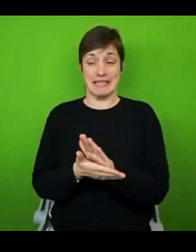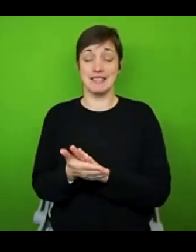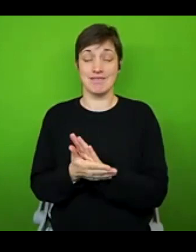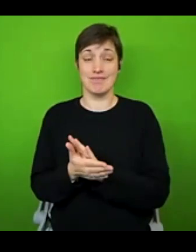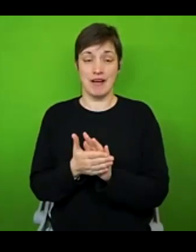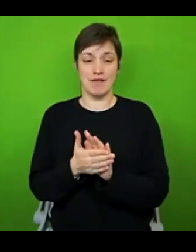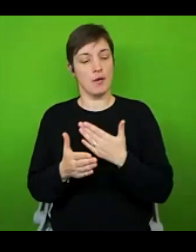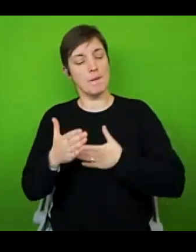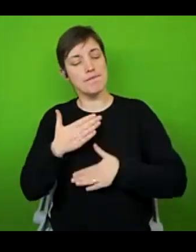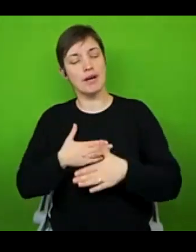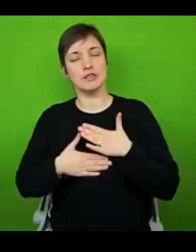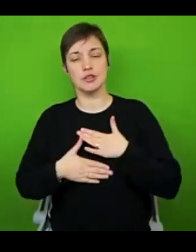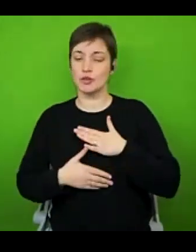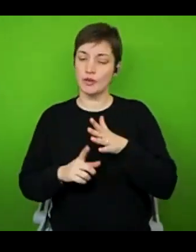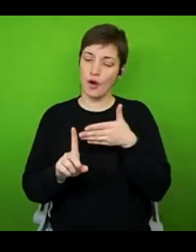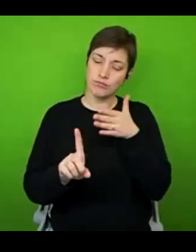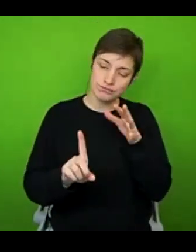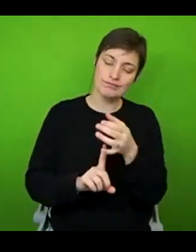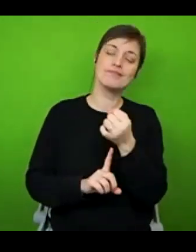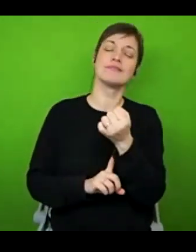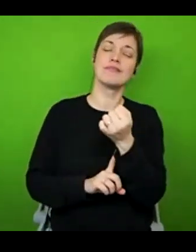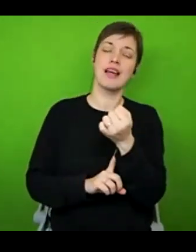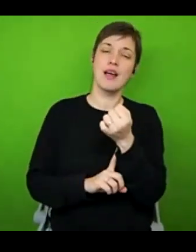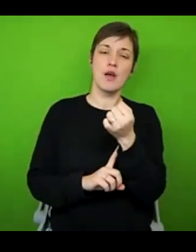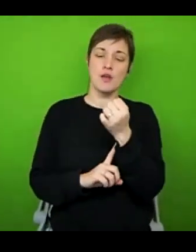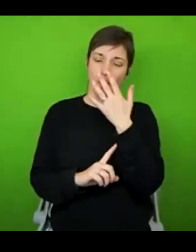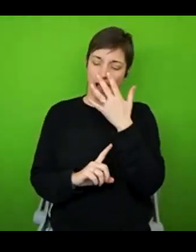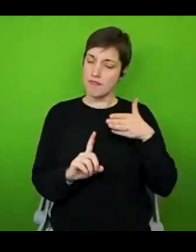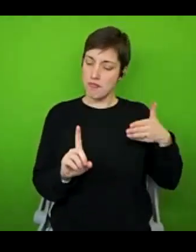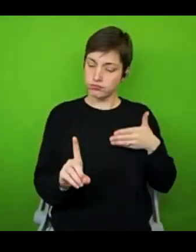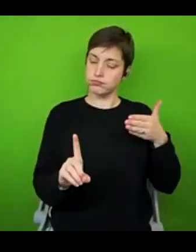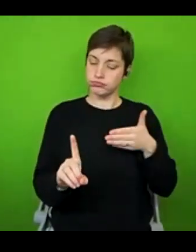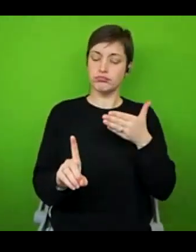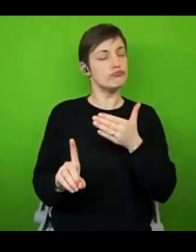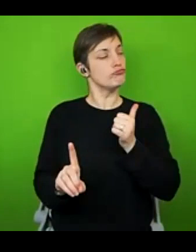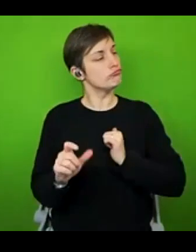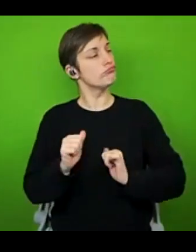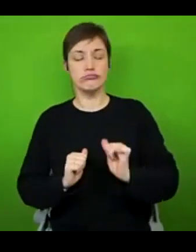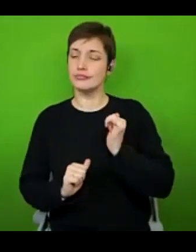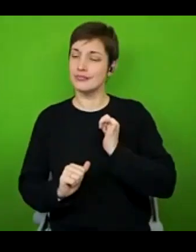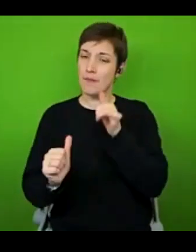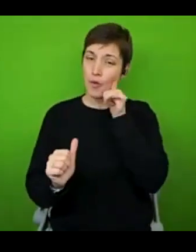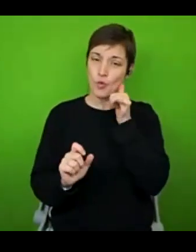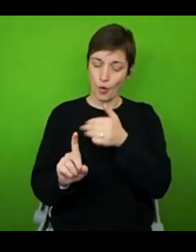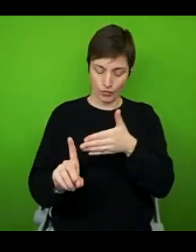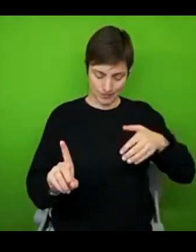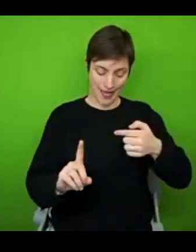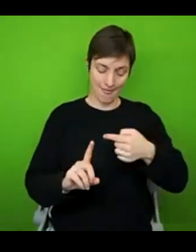It's about having something to work towards that you will find a sense of pride in, but also knowing that the process of getting to that goal is going to be accessible and